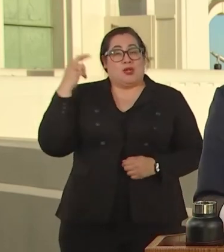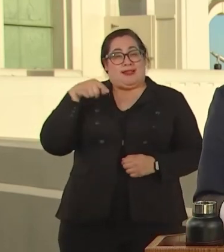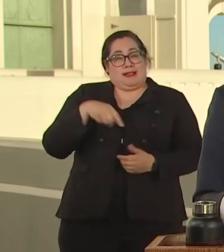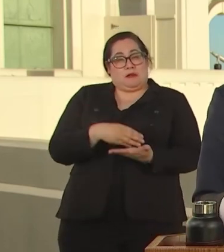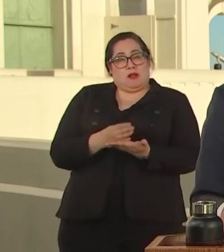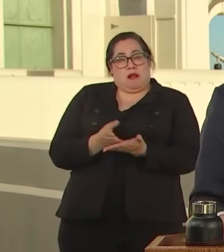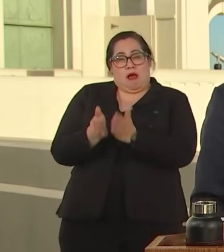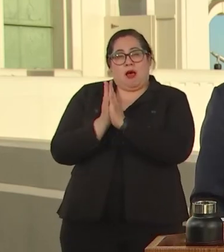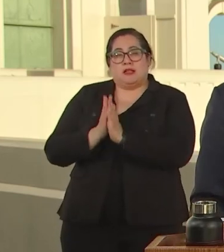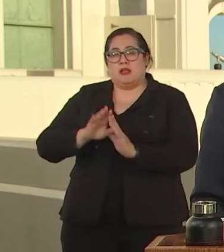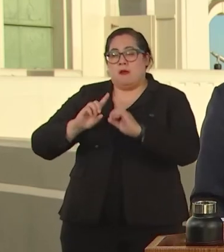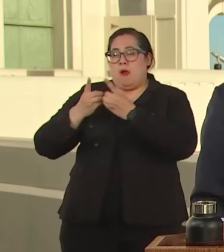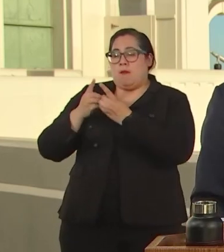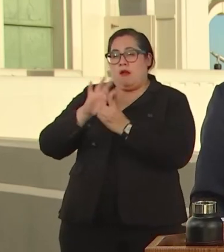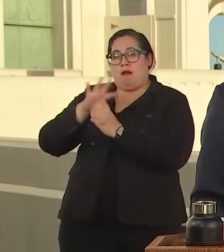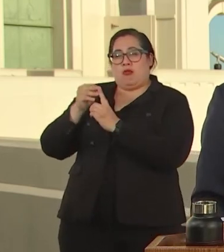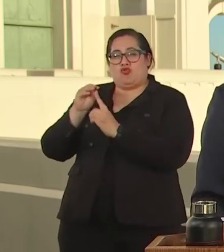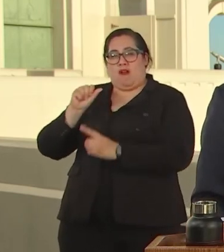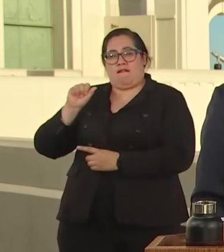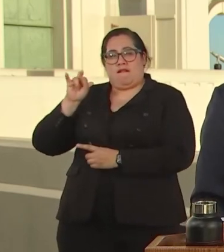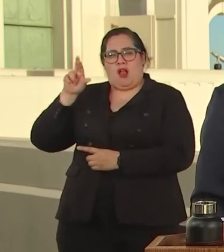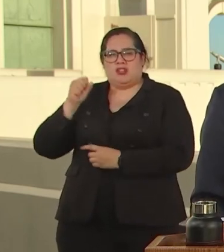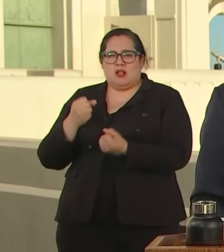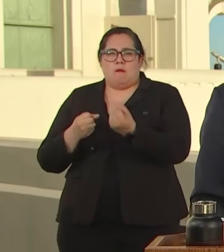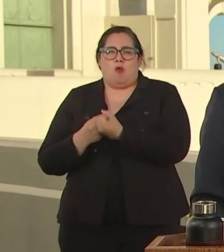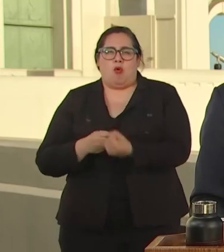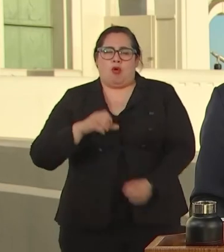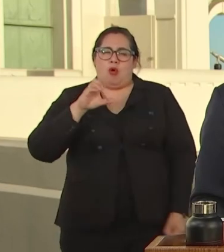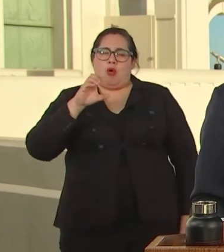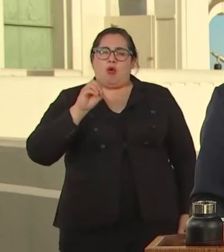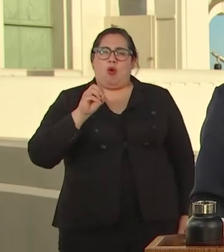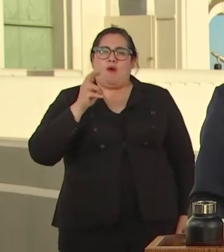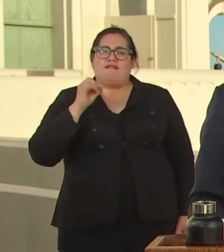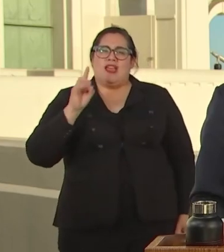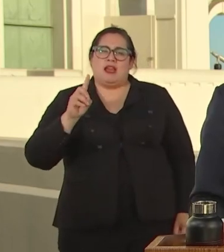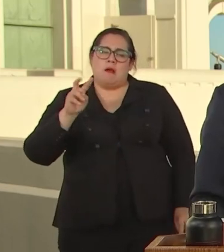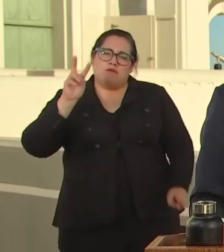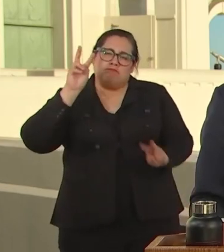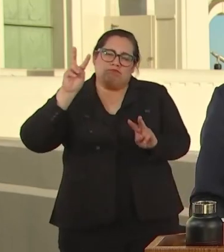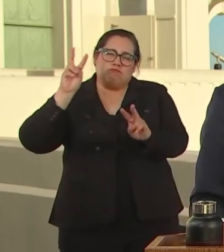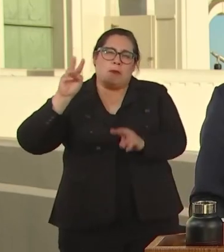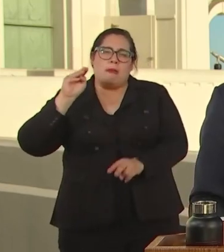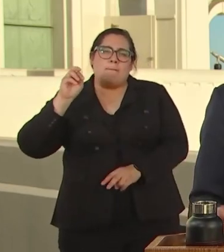AFFAIRS TO SUPPORT VOLUNTARY KID MEMORIALS THROUGHOUT THE CITY. TO MAINTAIN THOSE THAT ARE